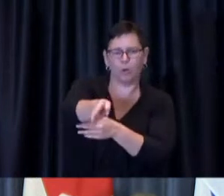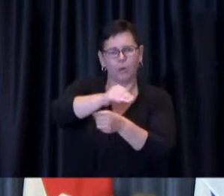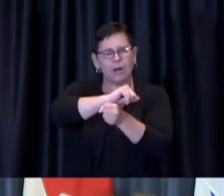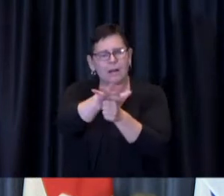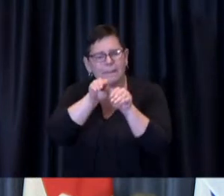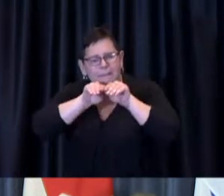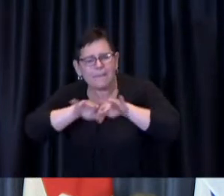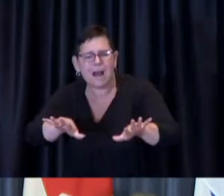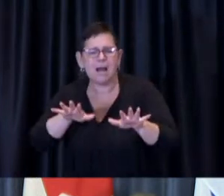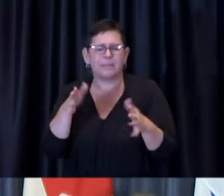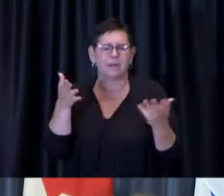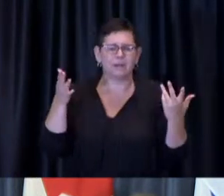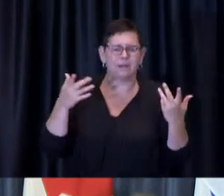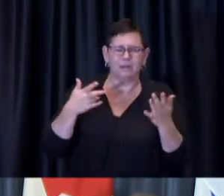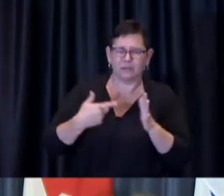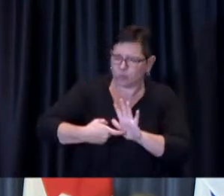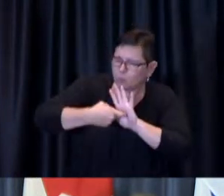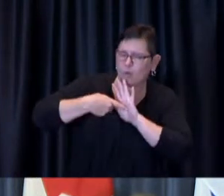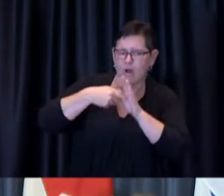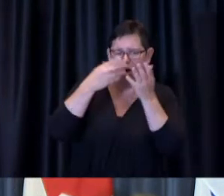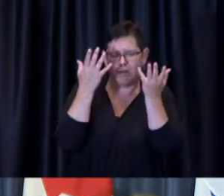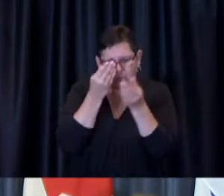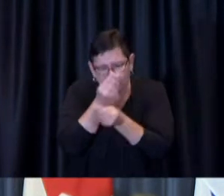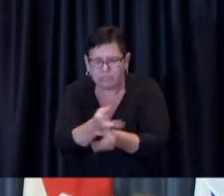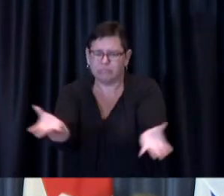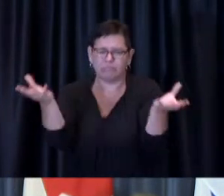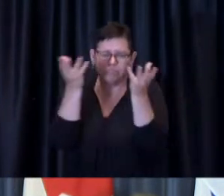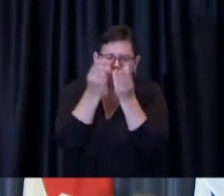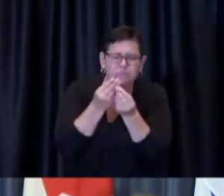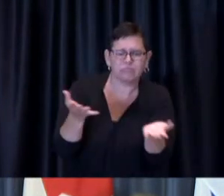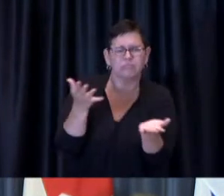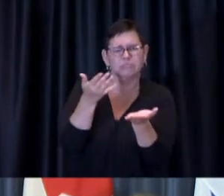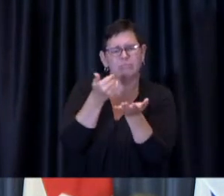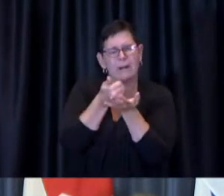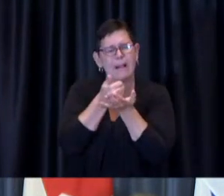in order to keep people informed and to help them stay healthy and to save lives.